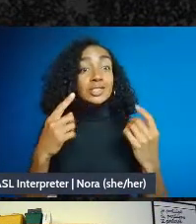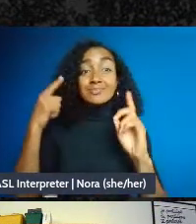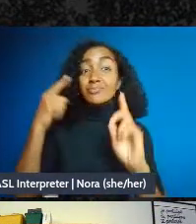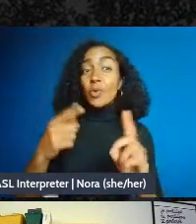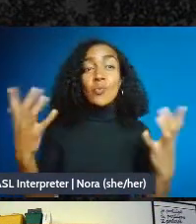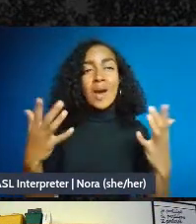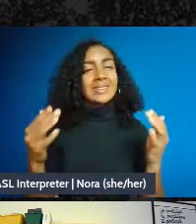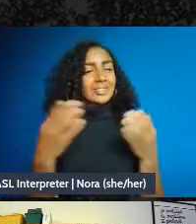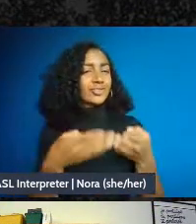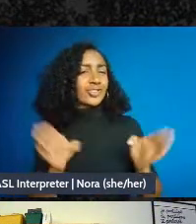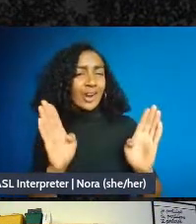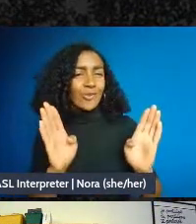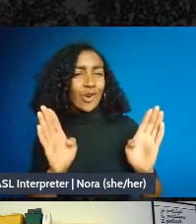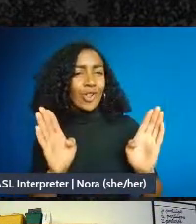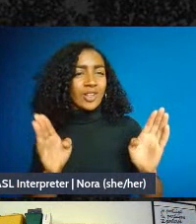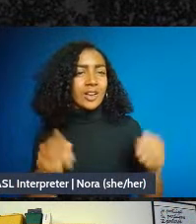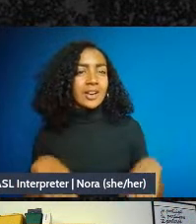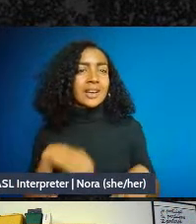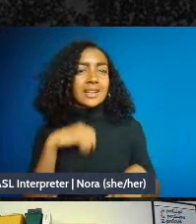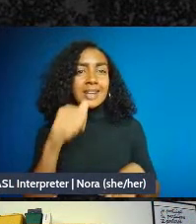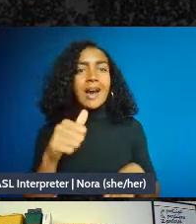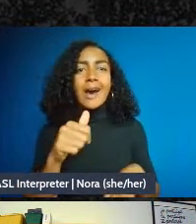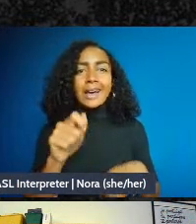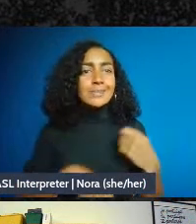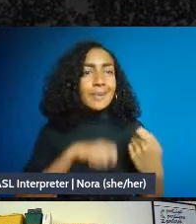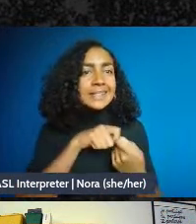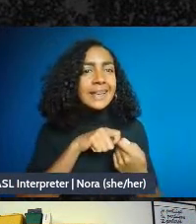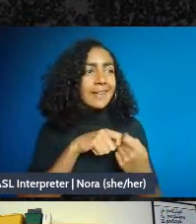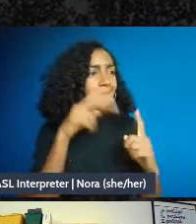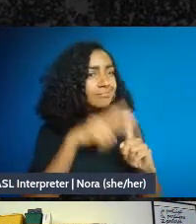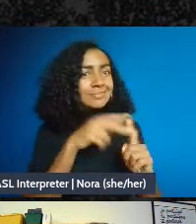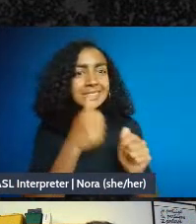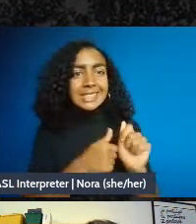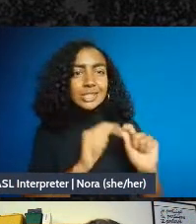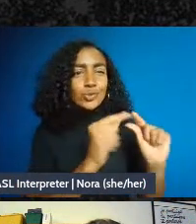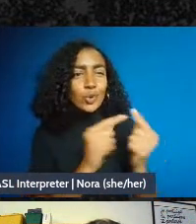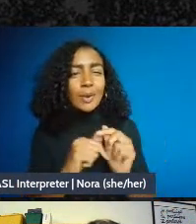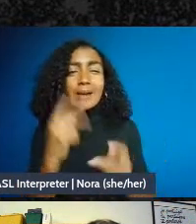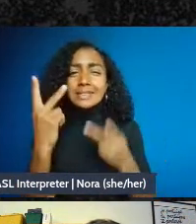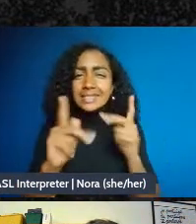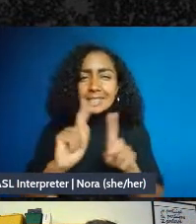from what I’ve heard about the different groups online and in seeing the questions